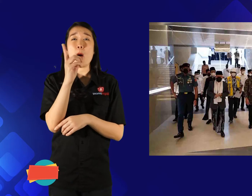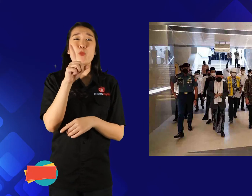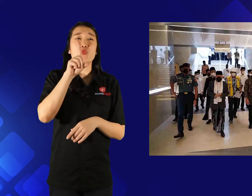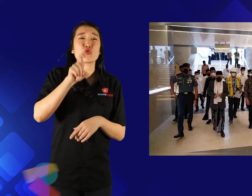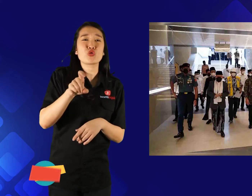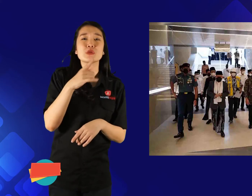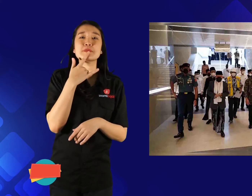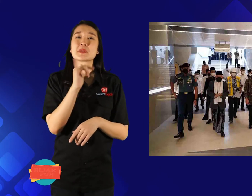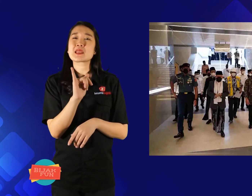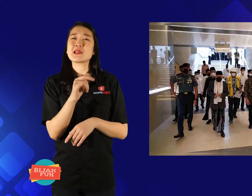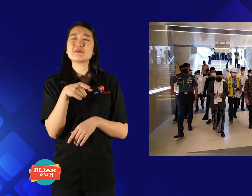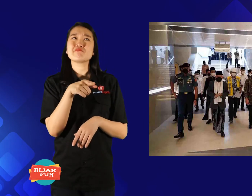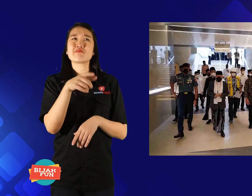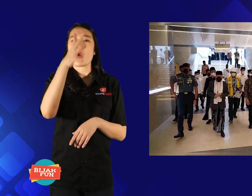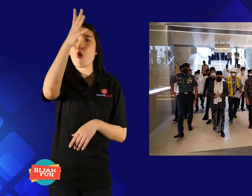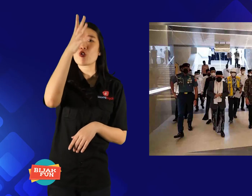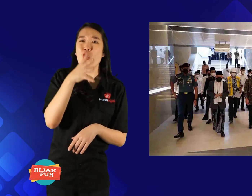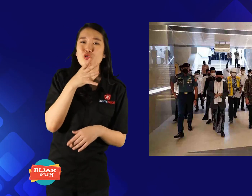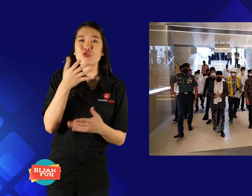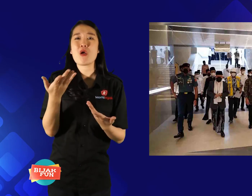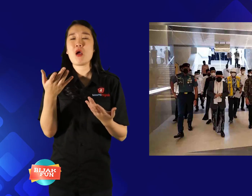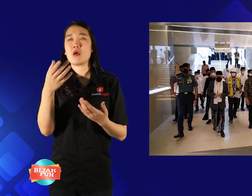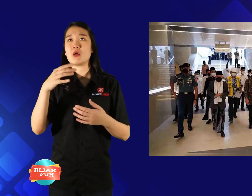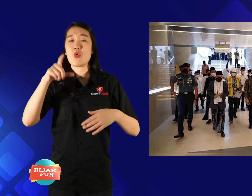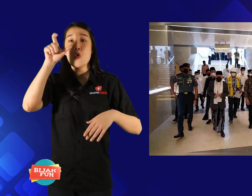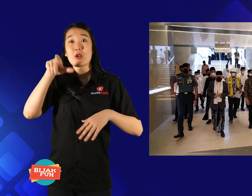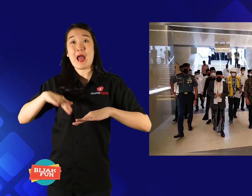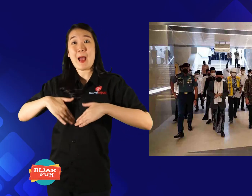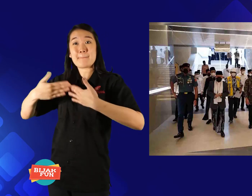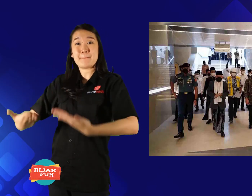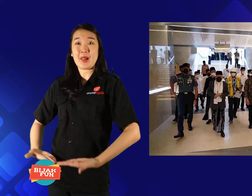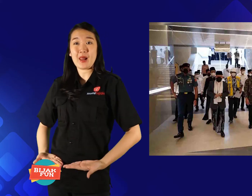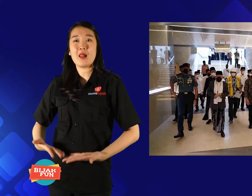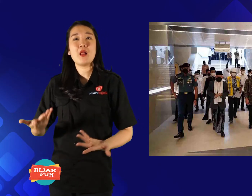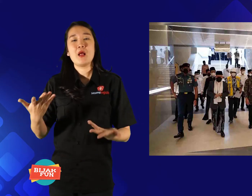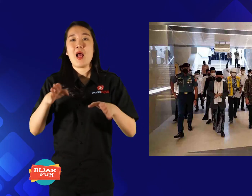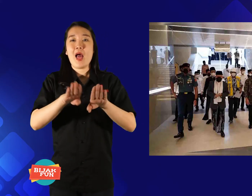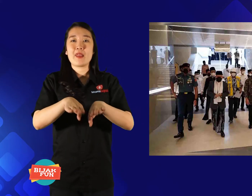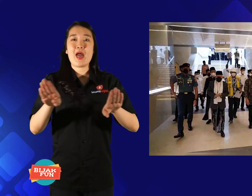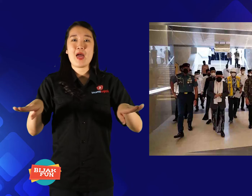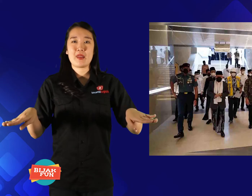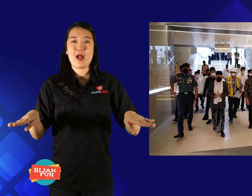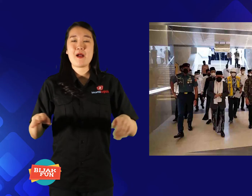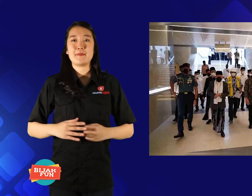Those in need like parents, Pregnant women and children